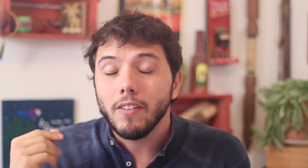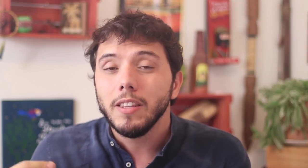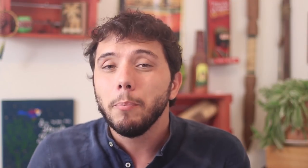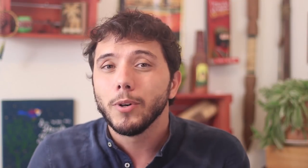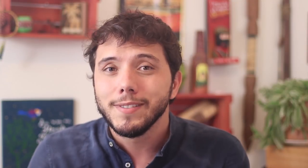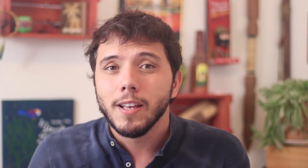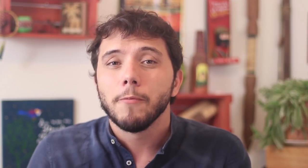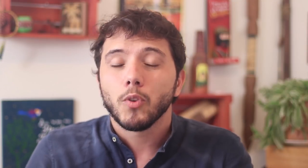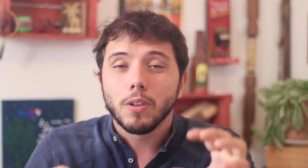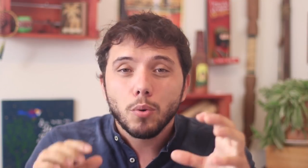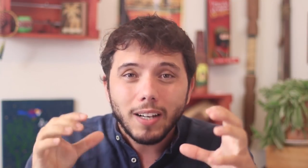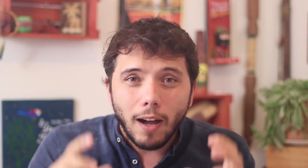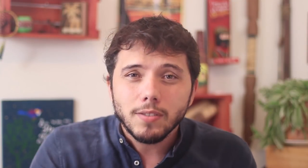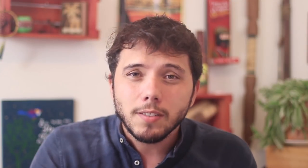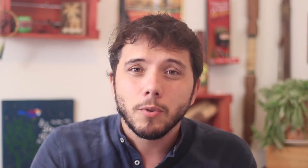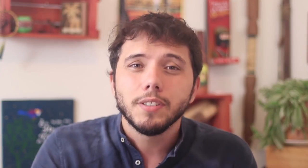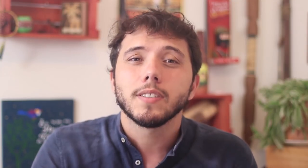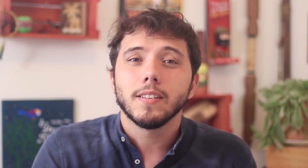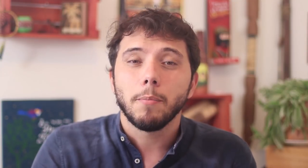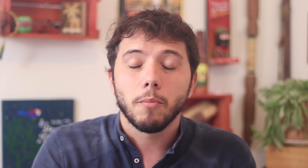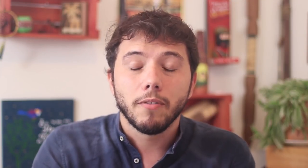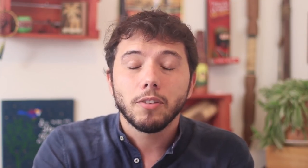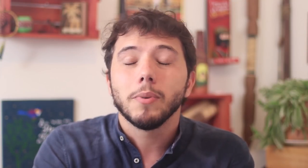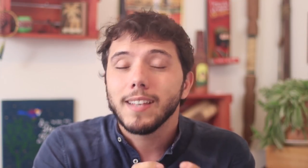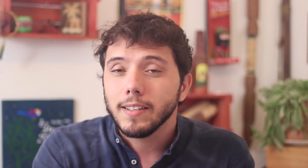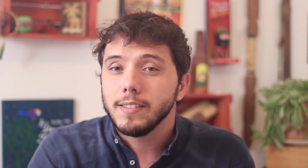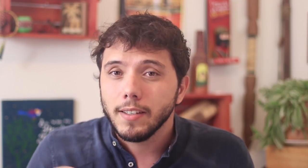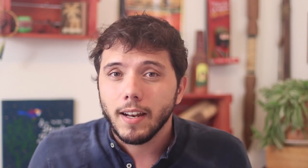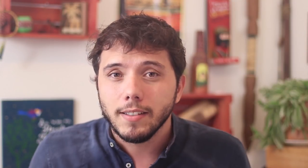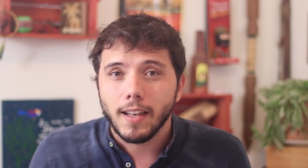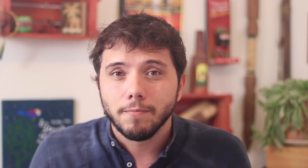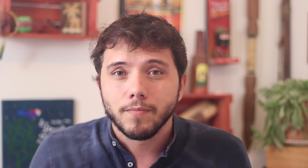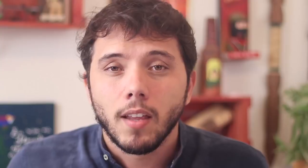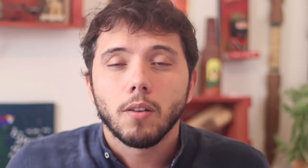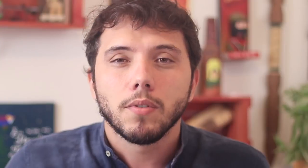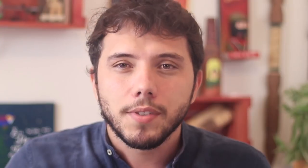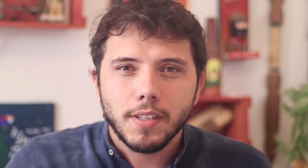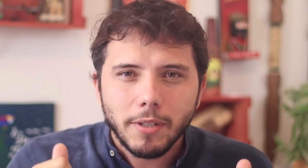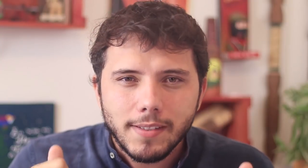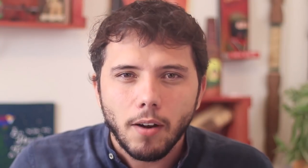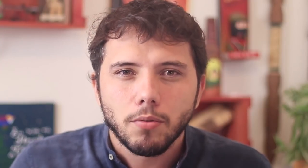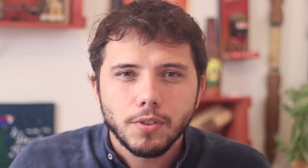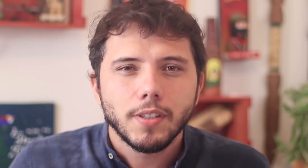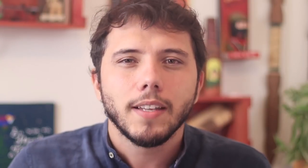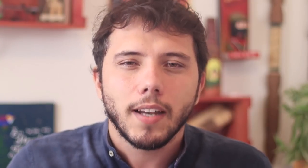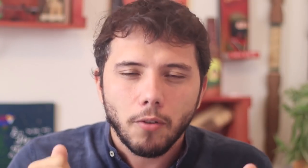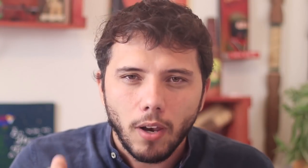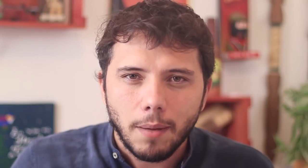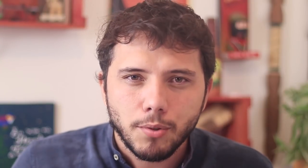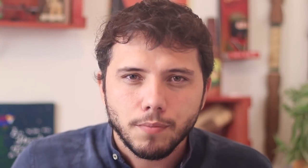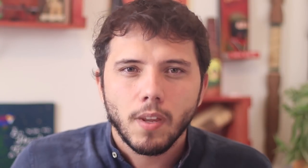that will come after, when the chaos of his policies start becoming widespread. When the health system collapses